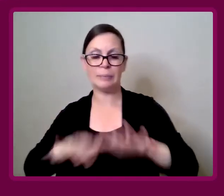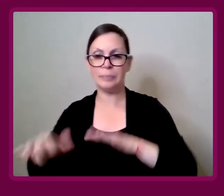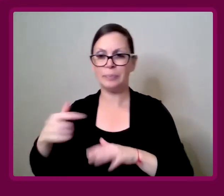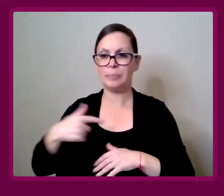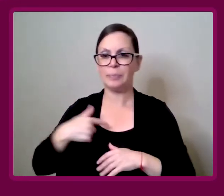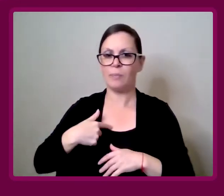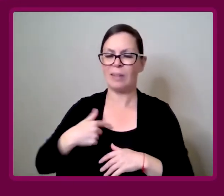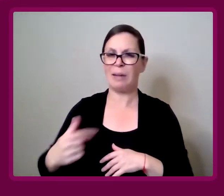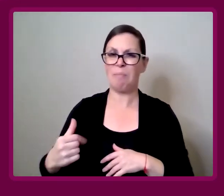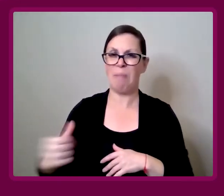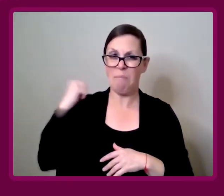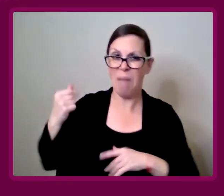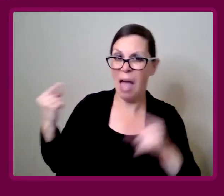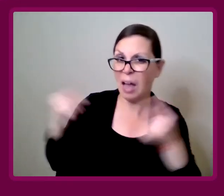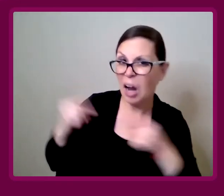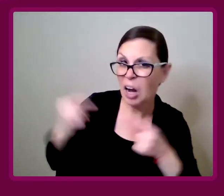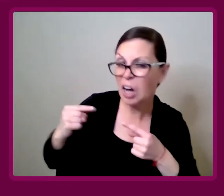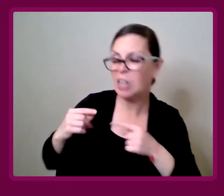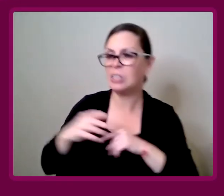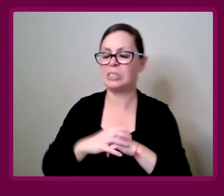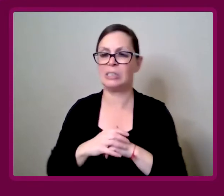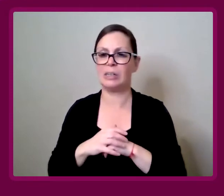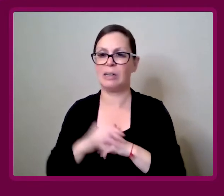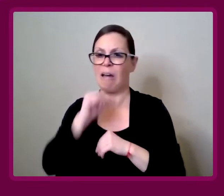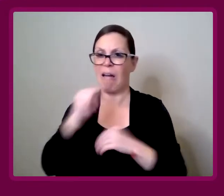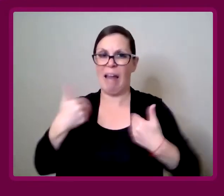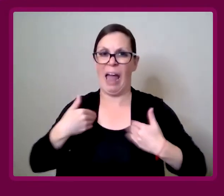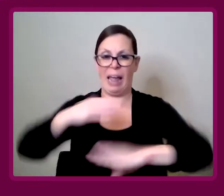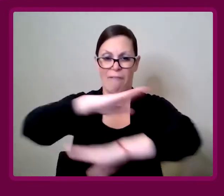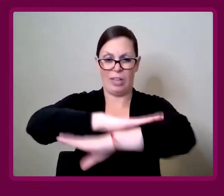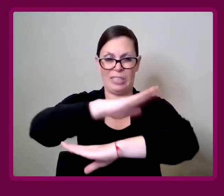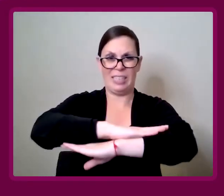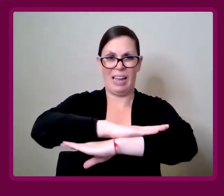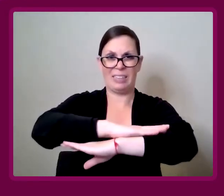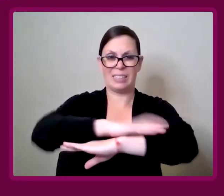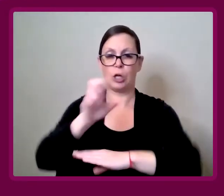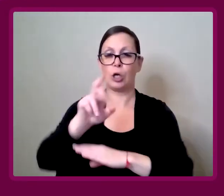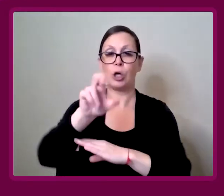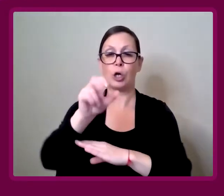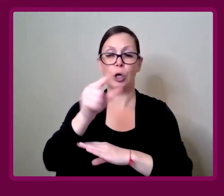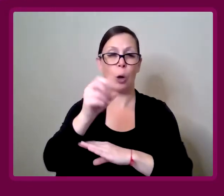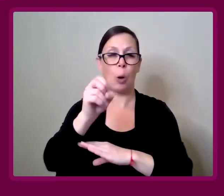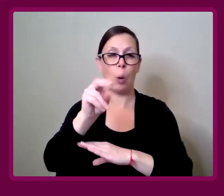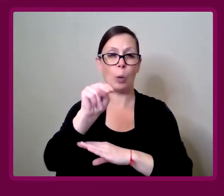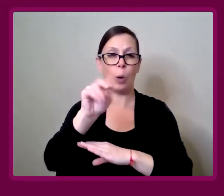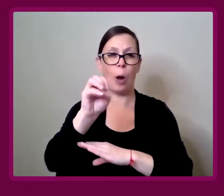I've got backache, I haven't got a desk that's very ergonomic.